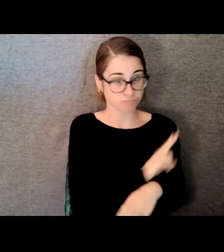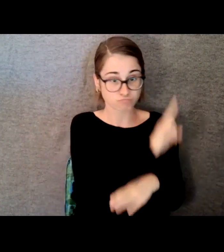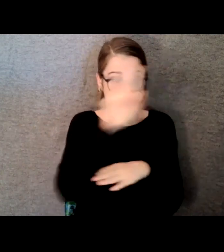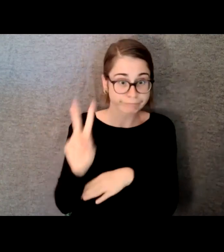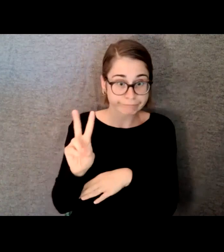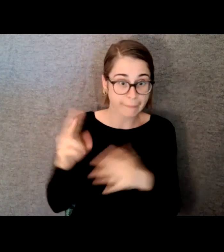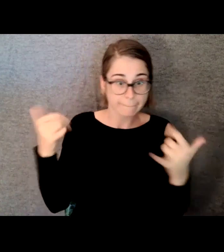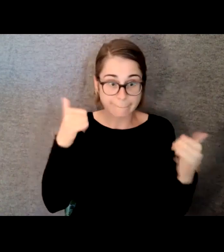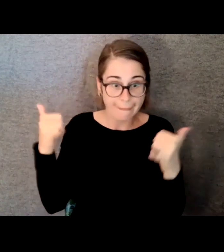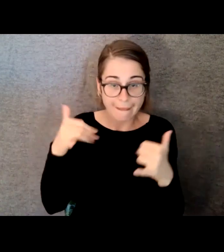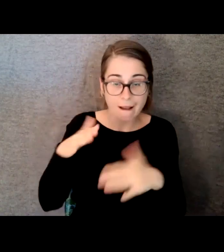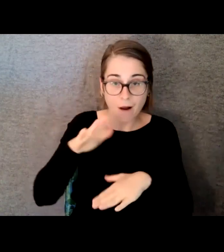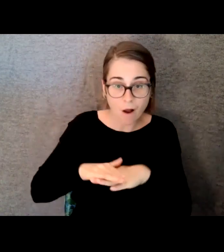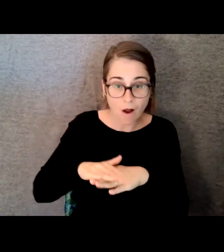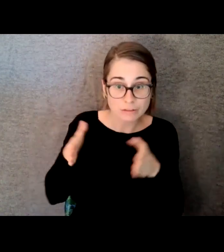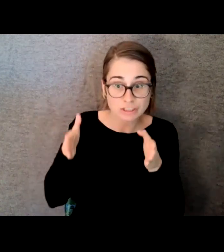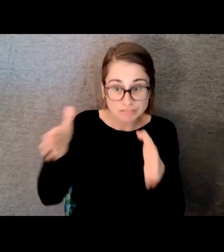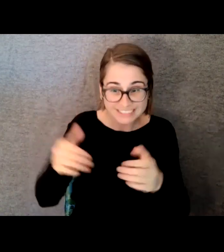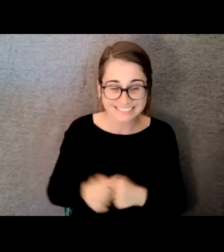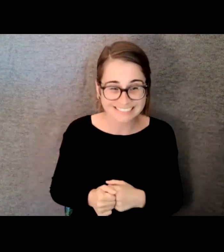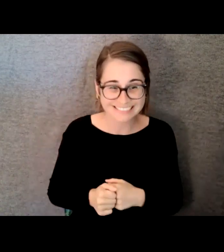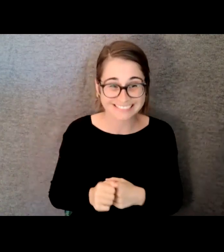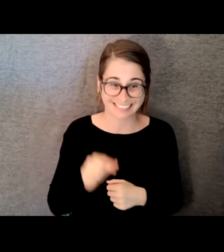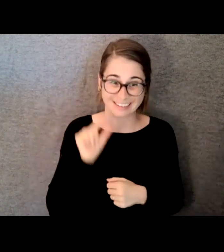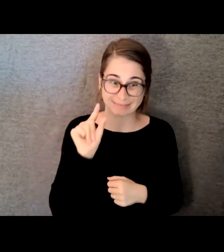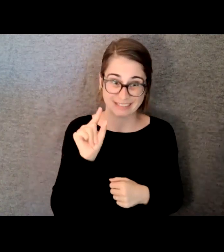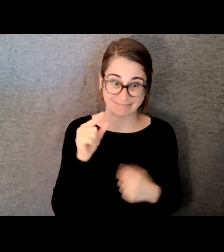and he didn't particularly want to do but both of us thought it could be a good experience